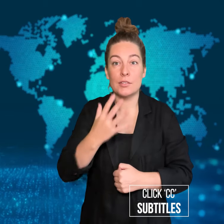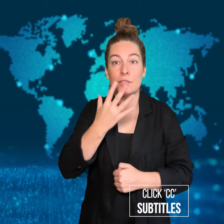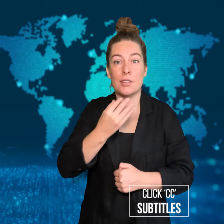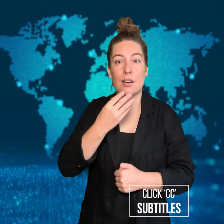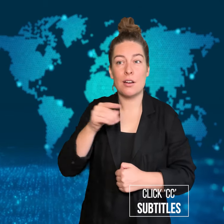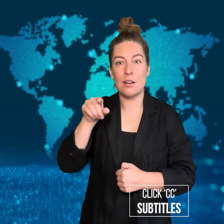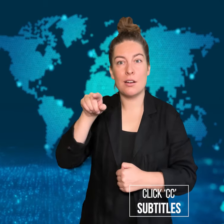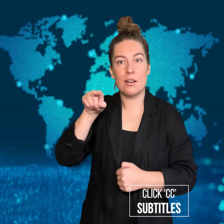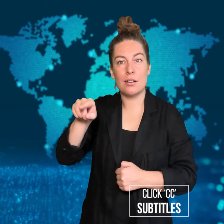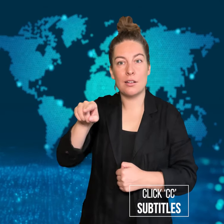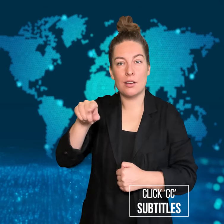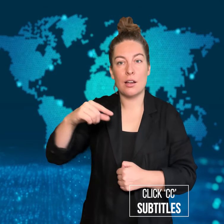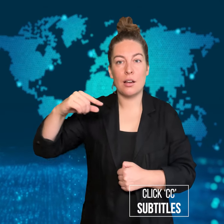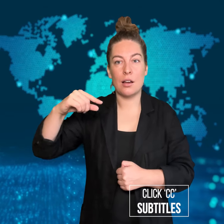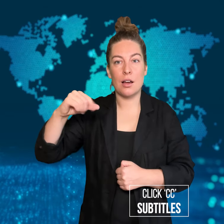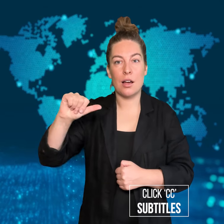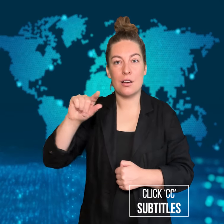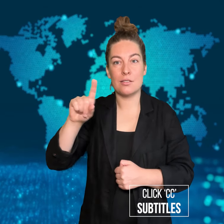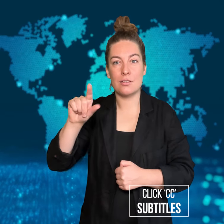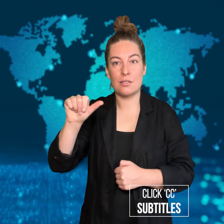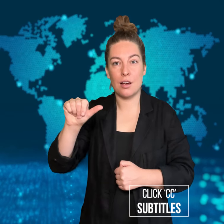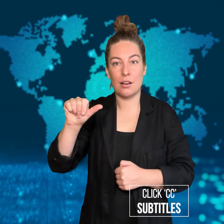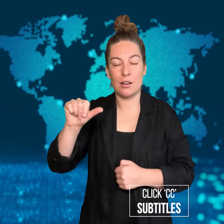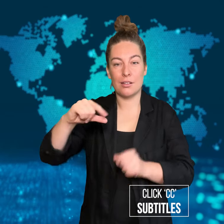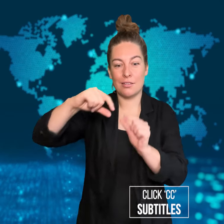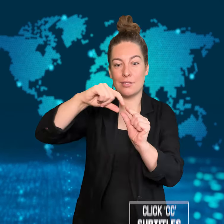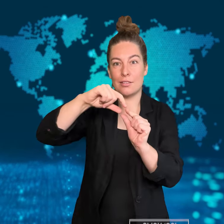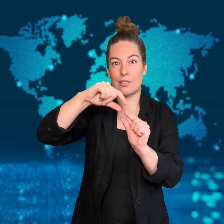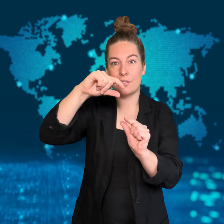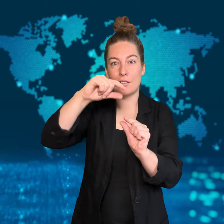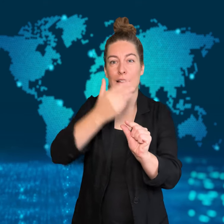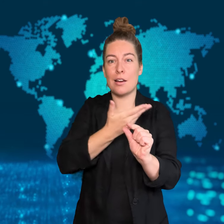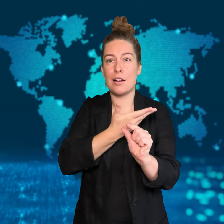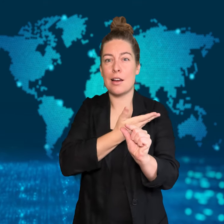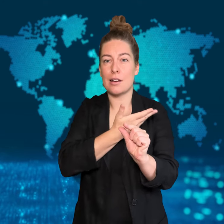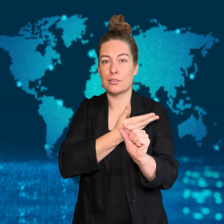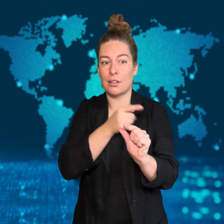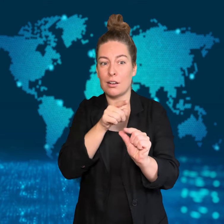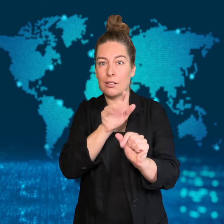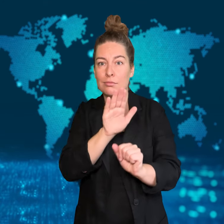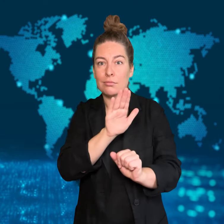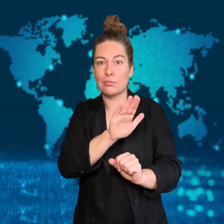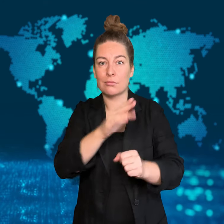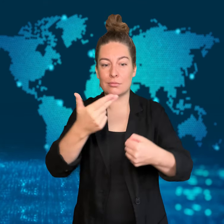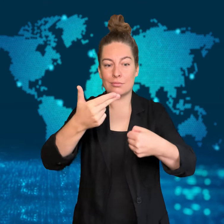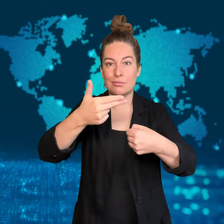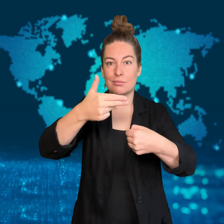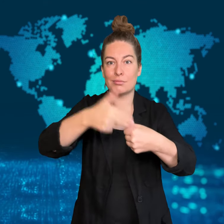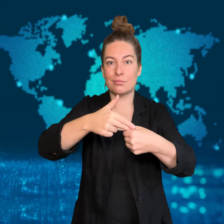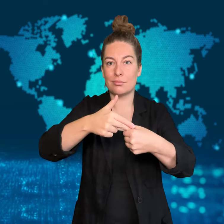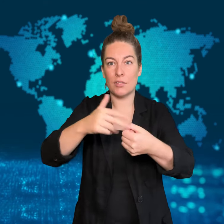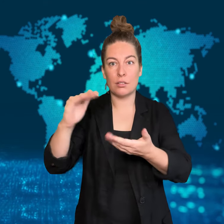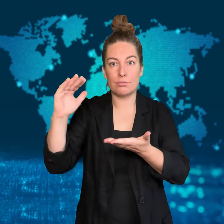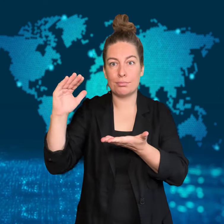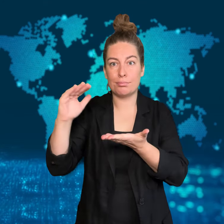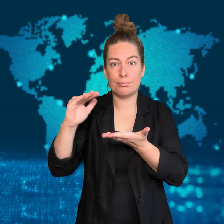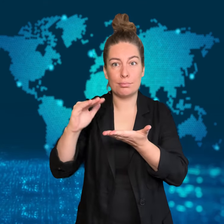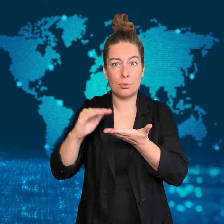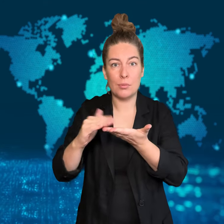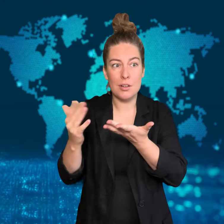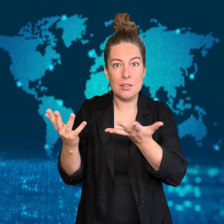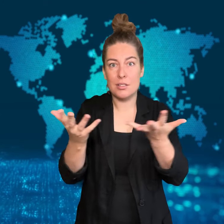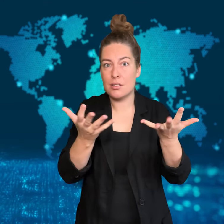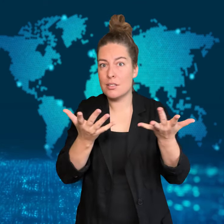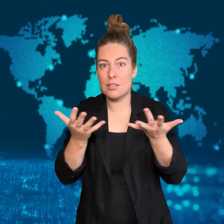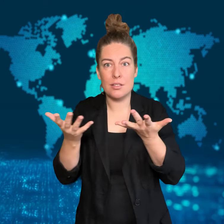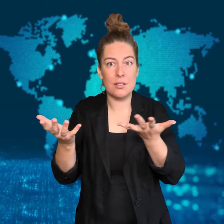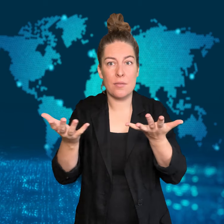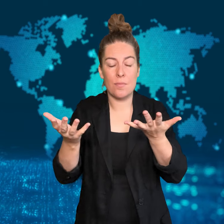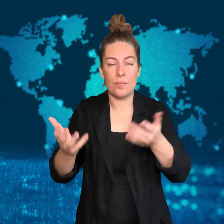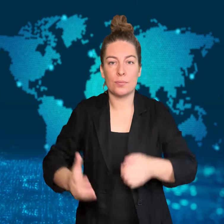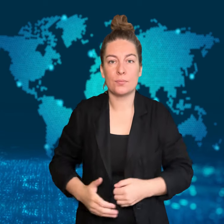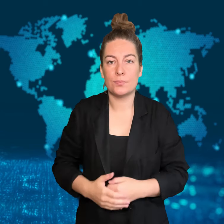Gaza's fuel shortage